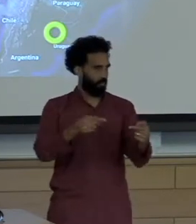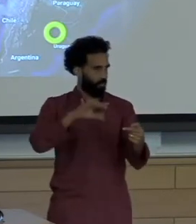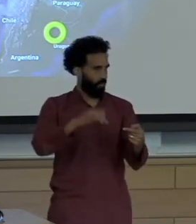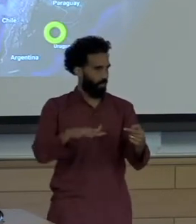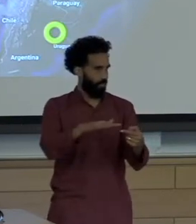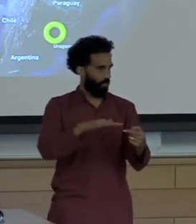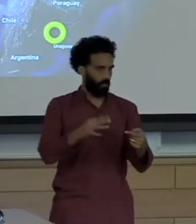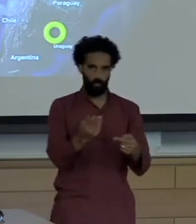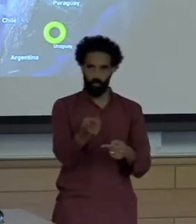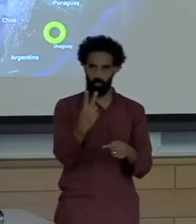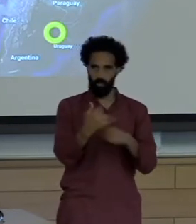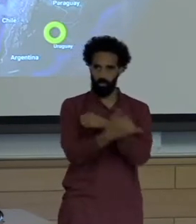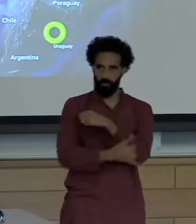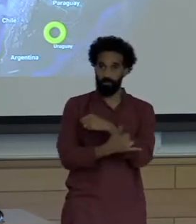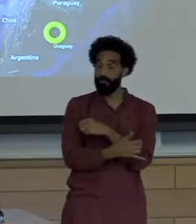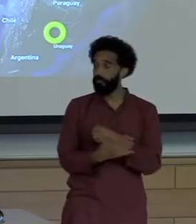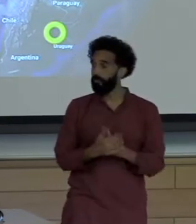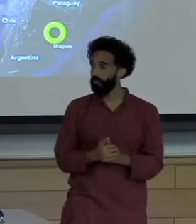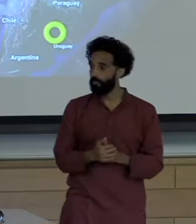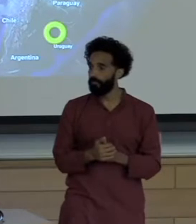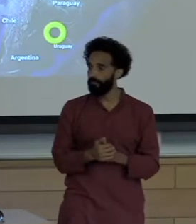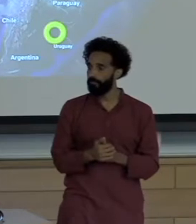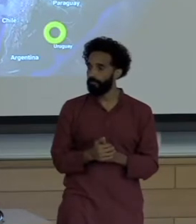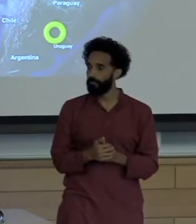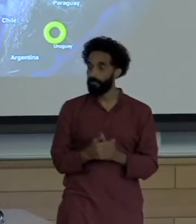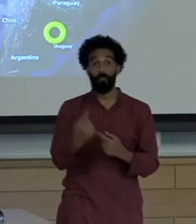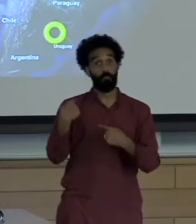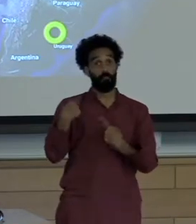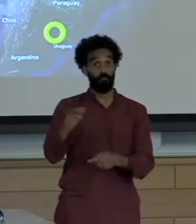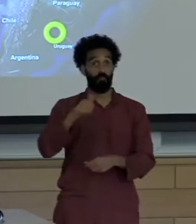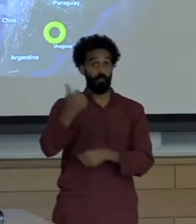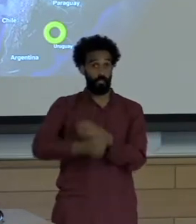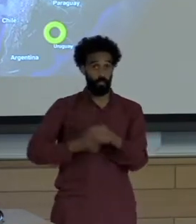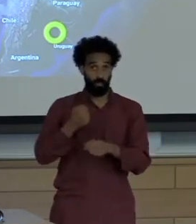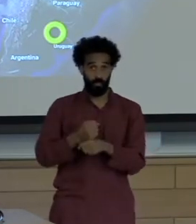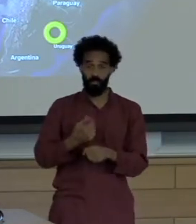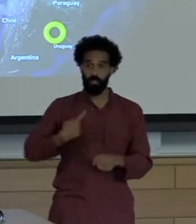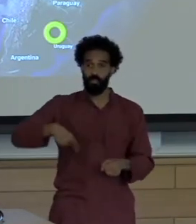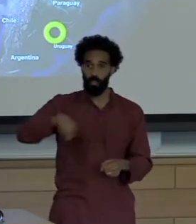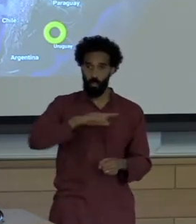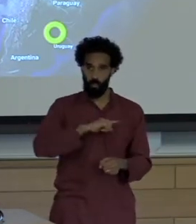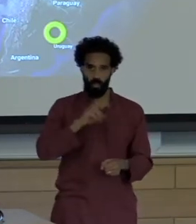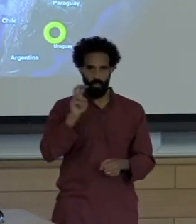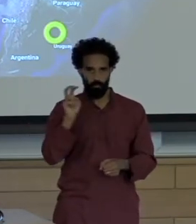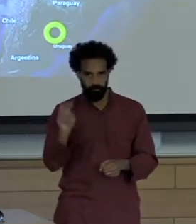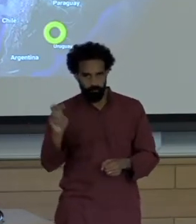And all along throughout the past decade we traveled back and forth in our